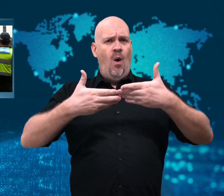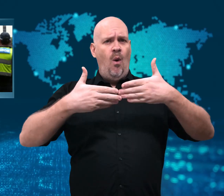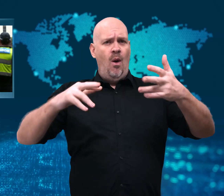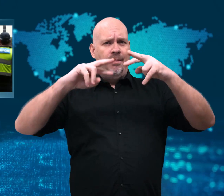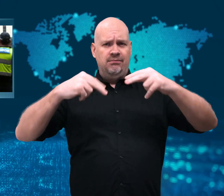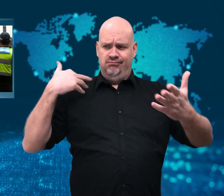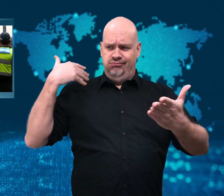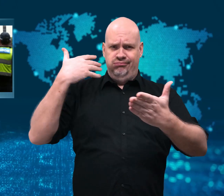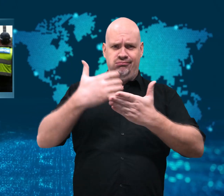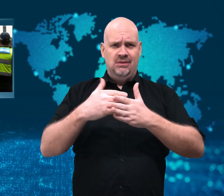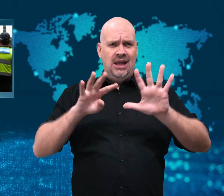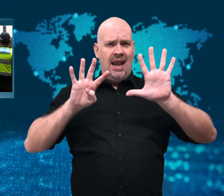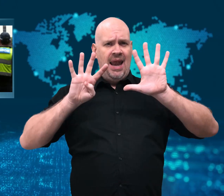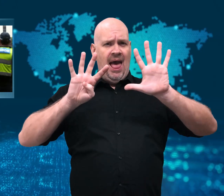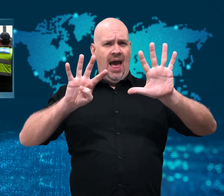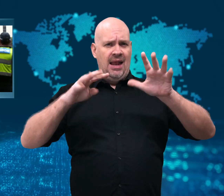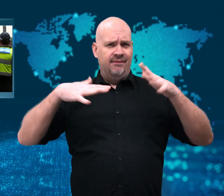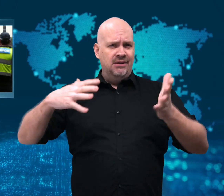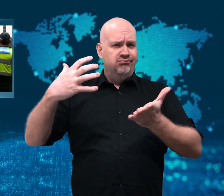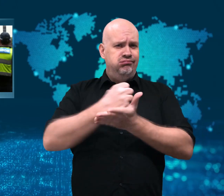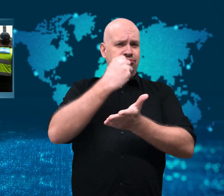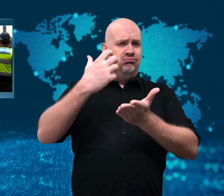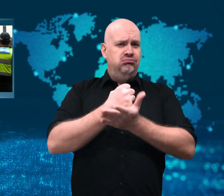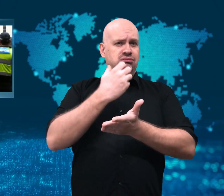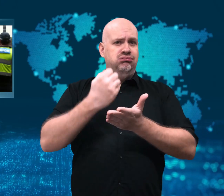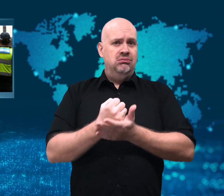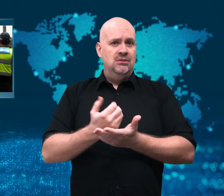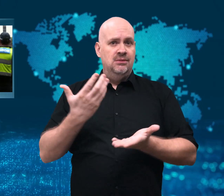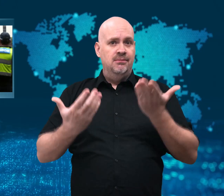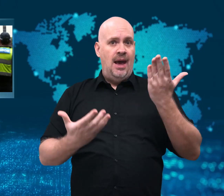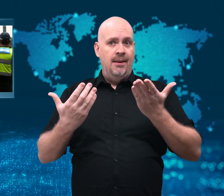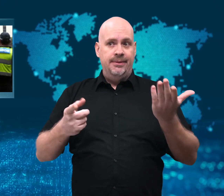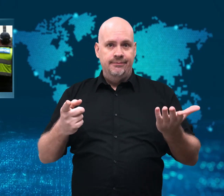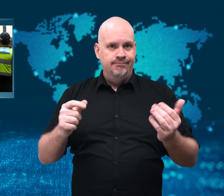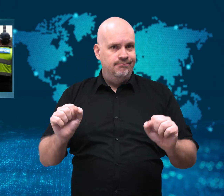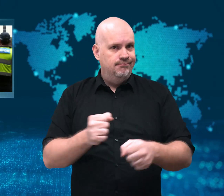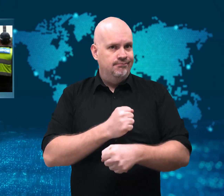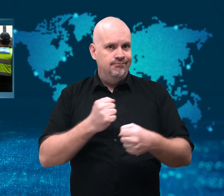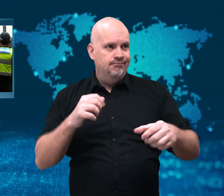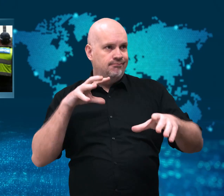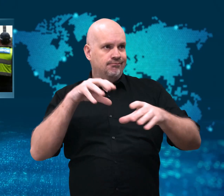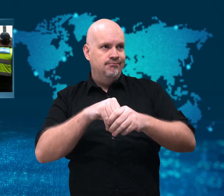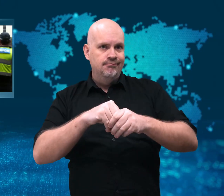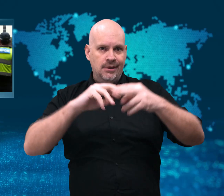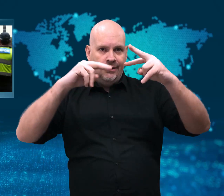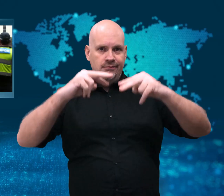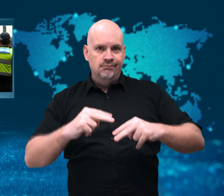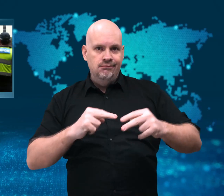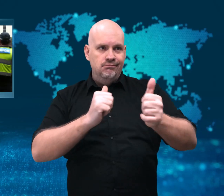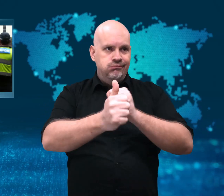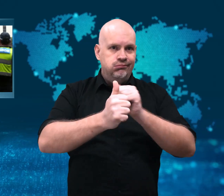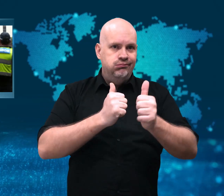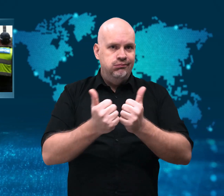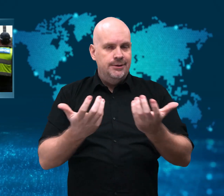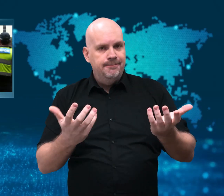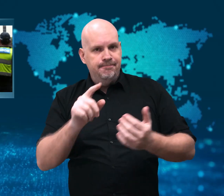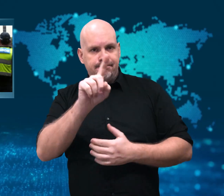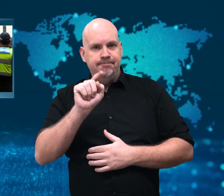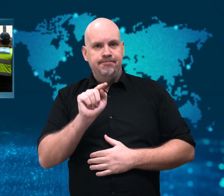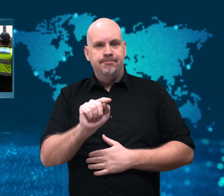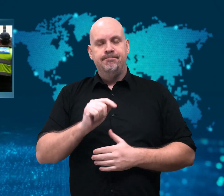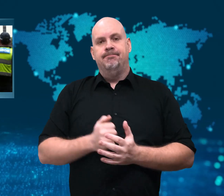Australia Open champion - may not be allowed to defend his title.